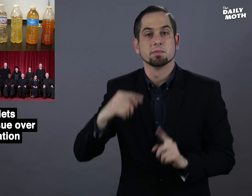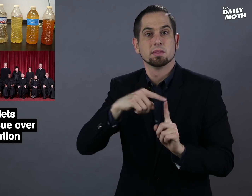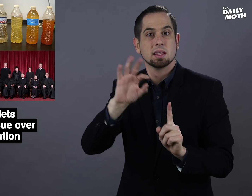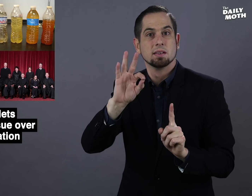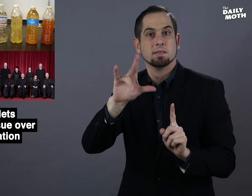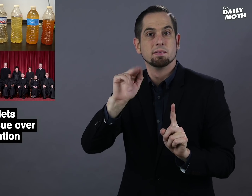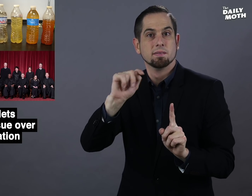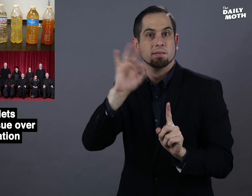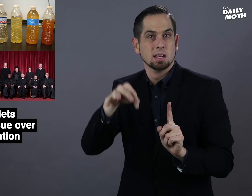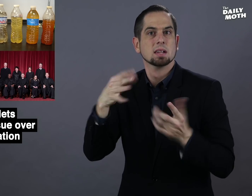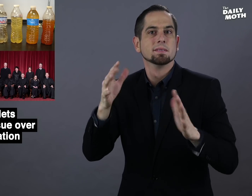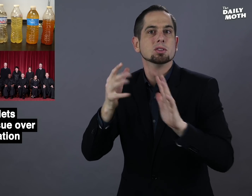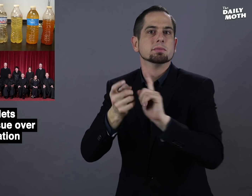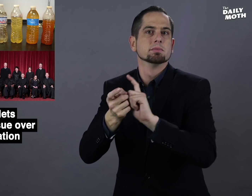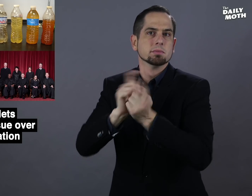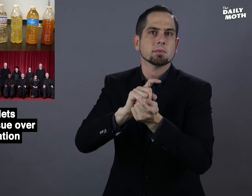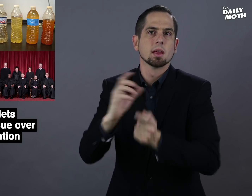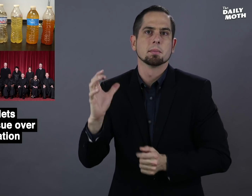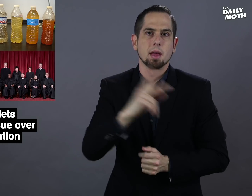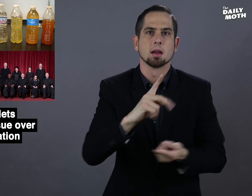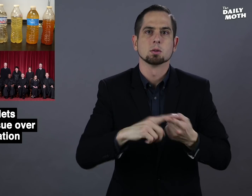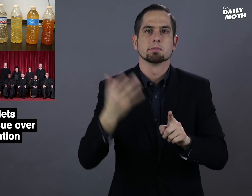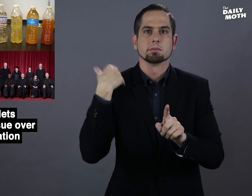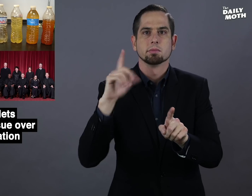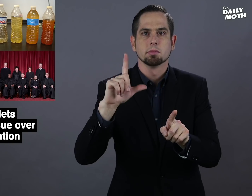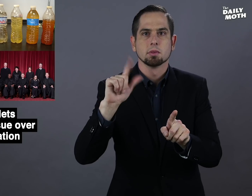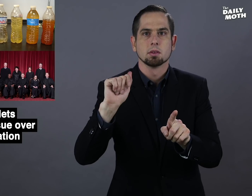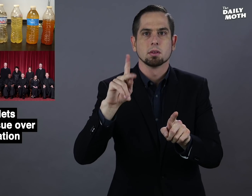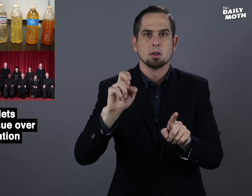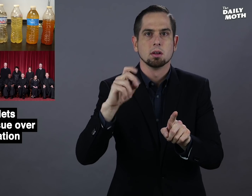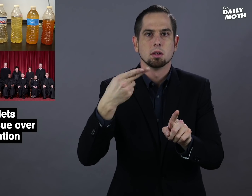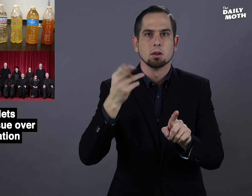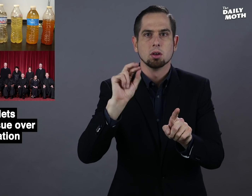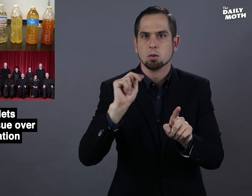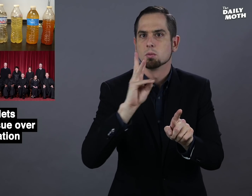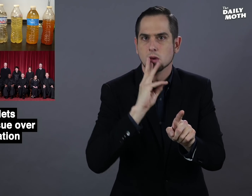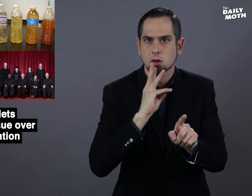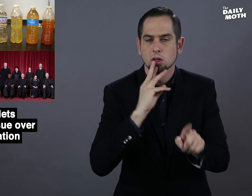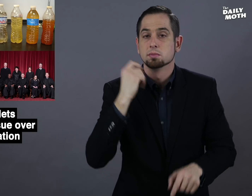Flint has since switched back to Lake Huron water,